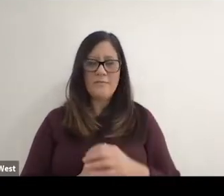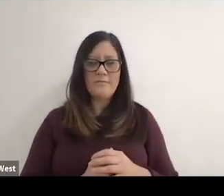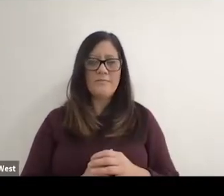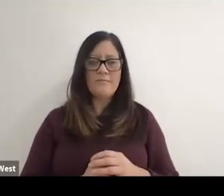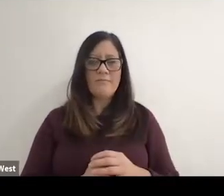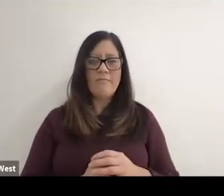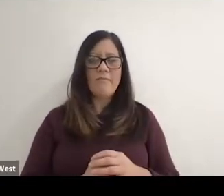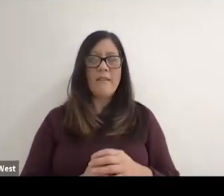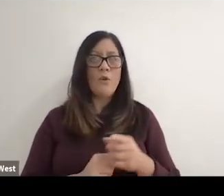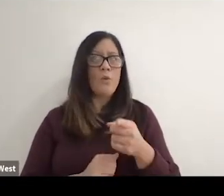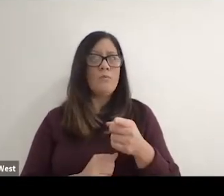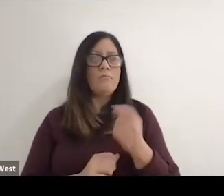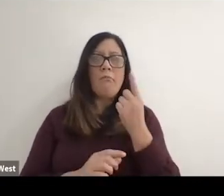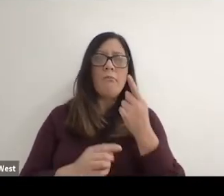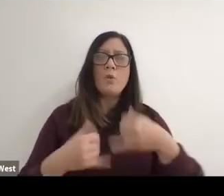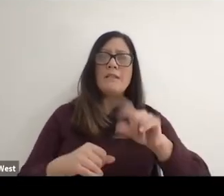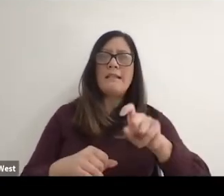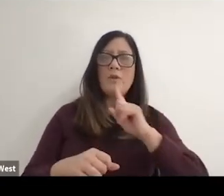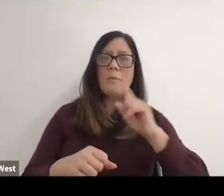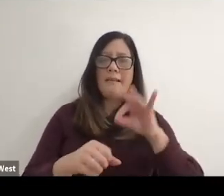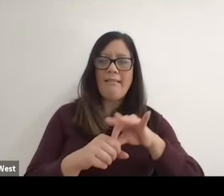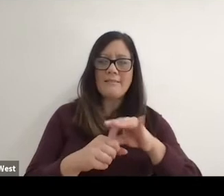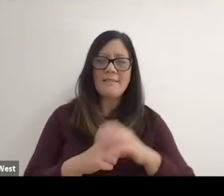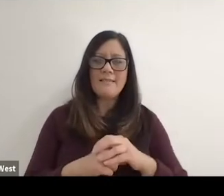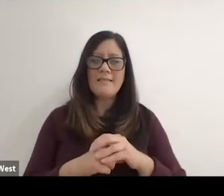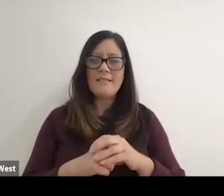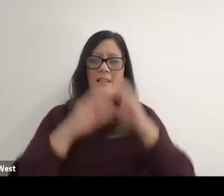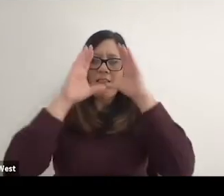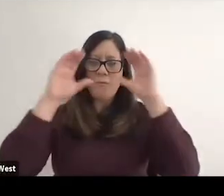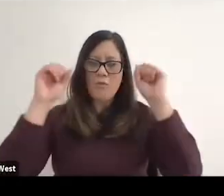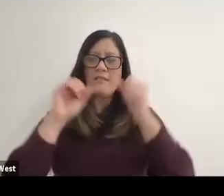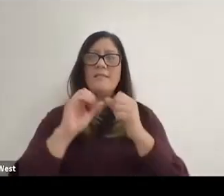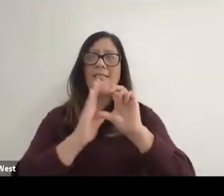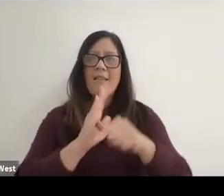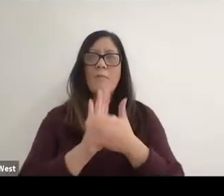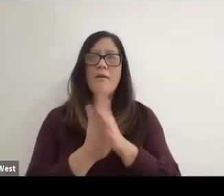although you still need to be elected that the president would become a member of the ilc.